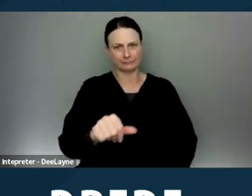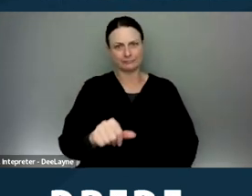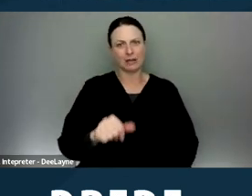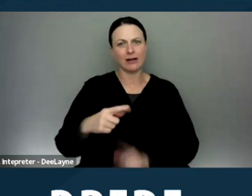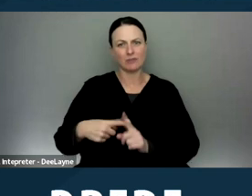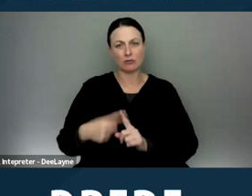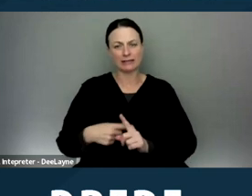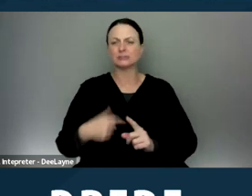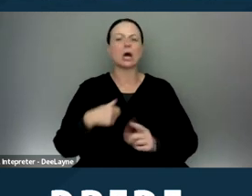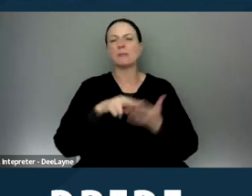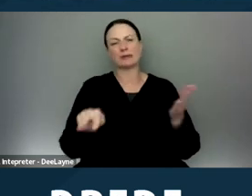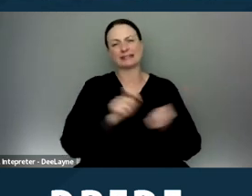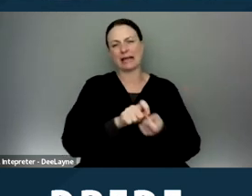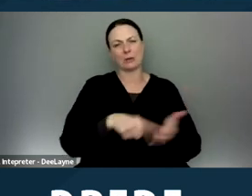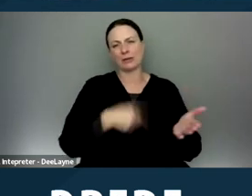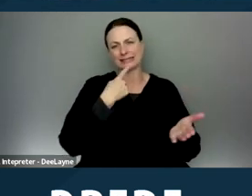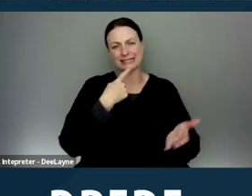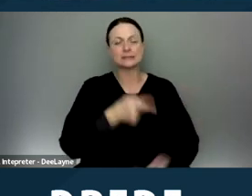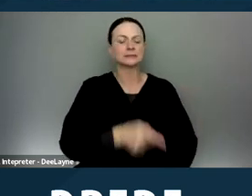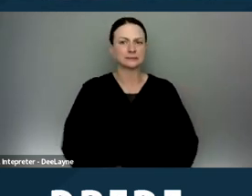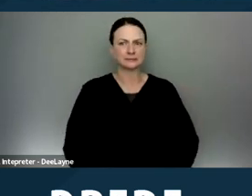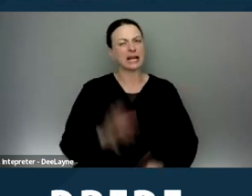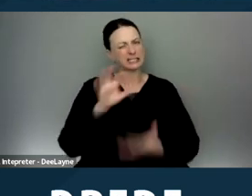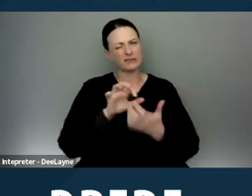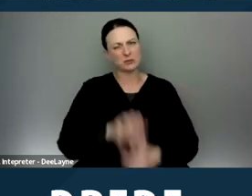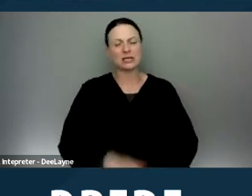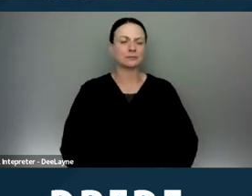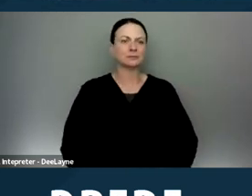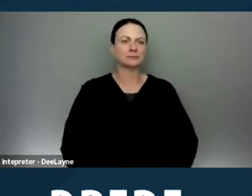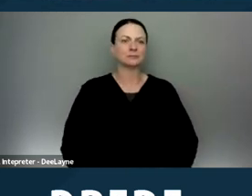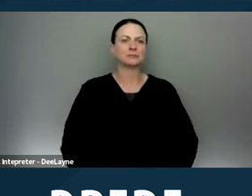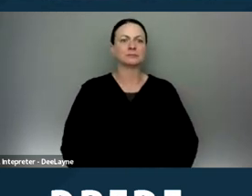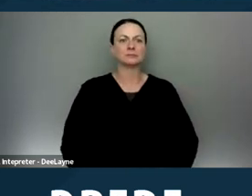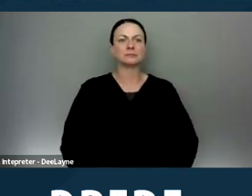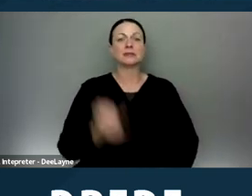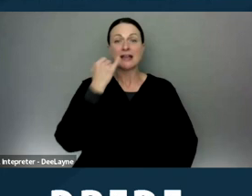So I'm just gonna read exactly what it says 'cause it's a little bit confusing. "When dealing with a government rent subsidy